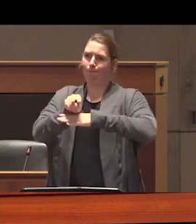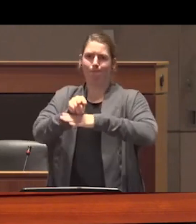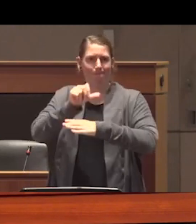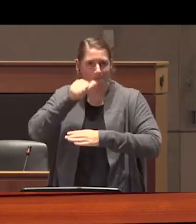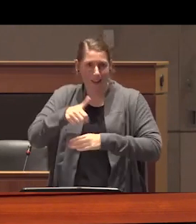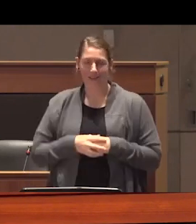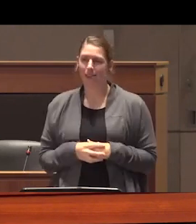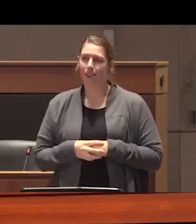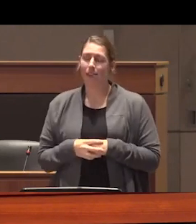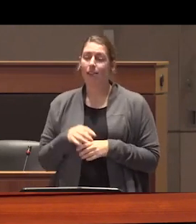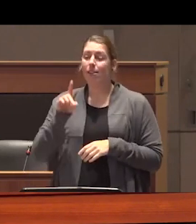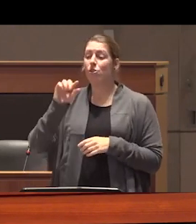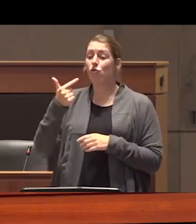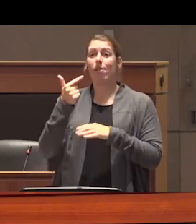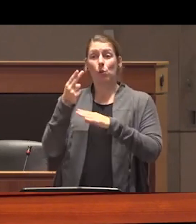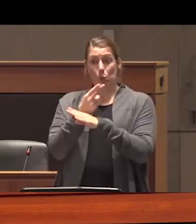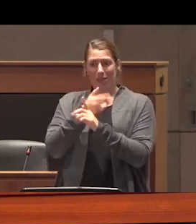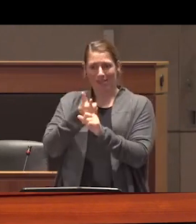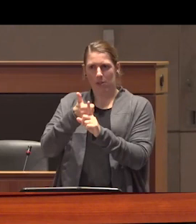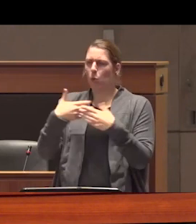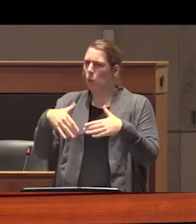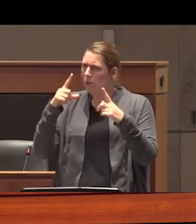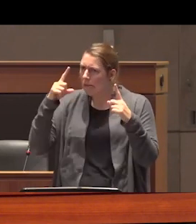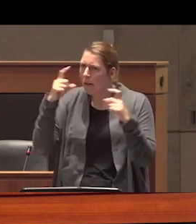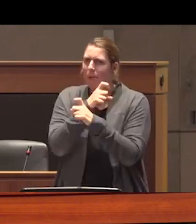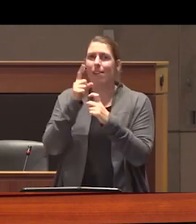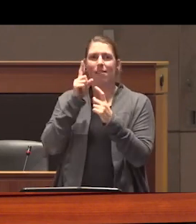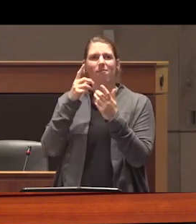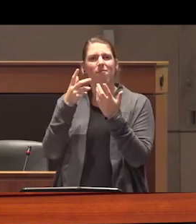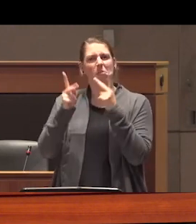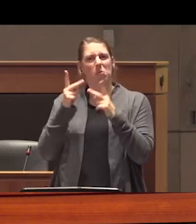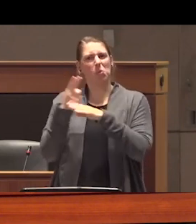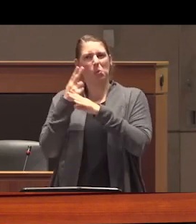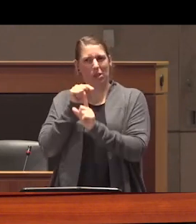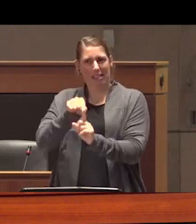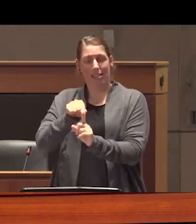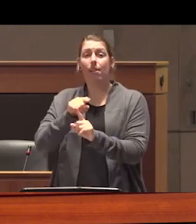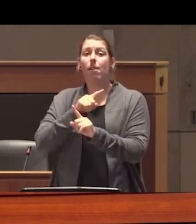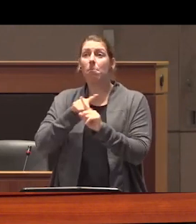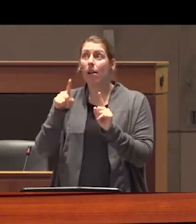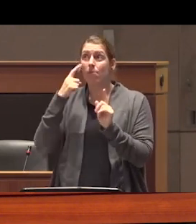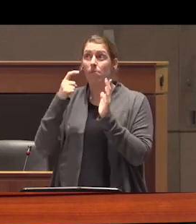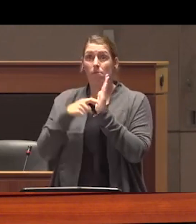while drug use is a complex and nuanced social phenomenon the massive increase in drug-related